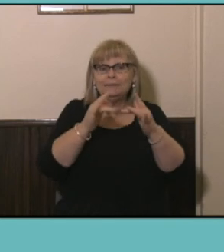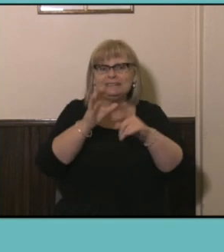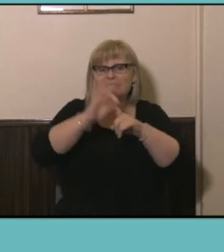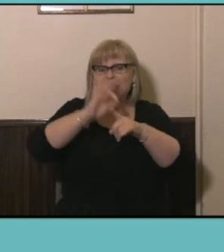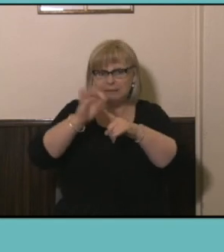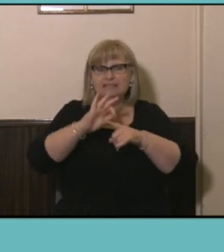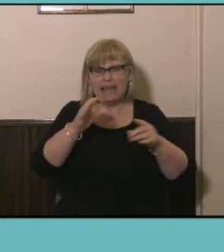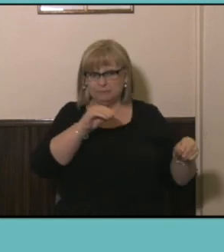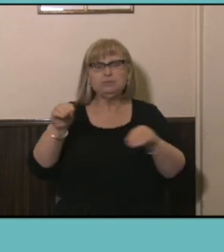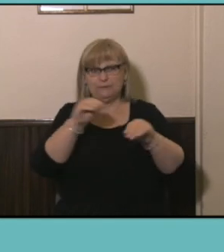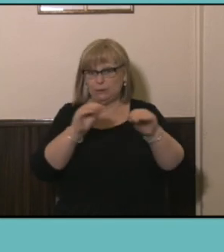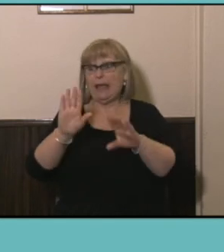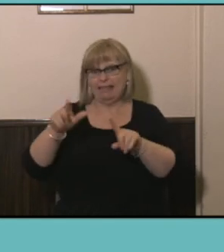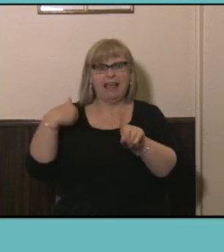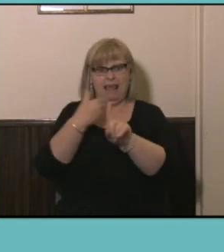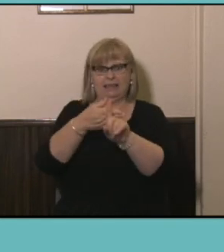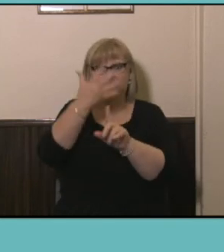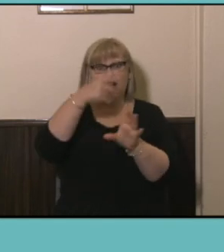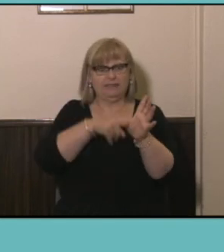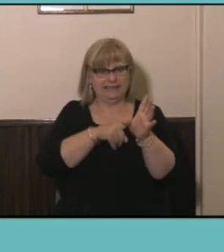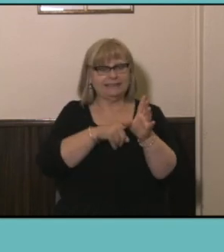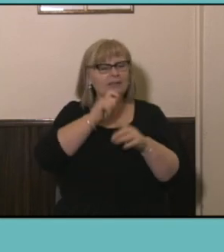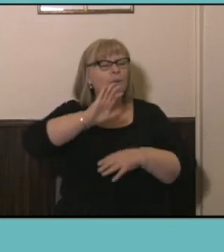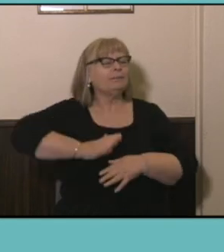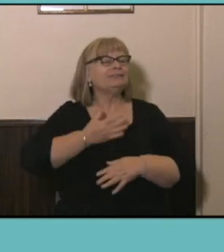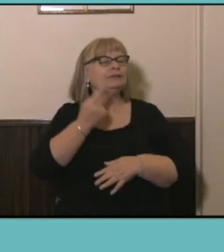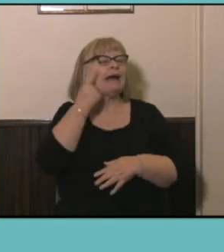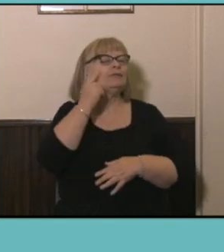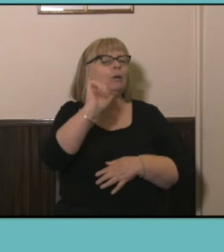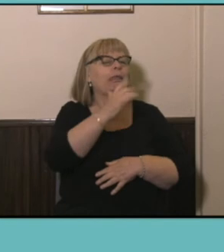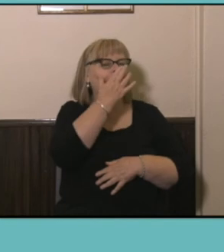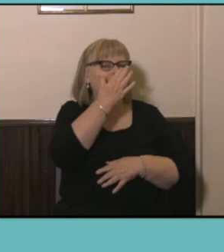years and would be interesting to look at that by age. It's perhaps not